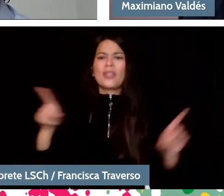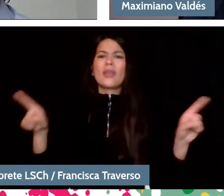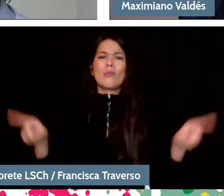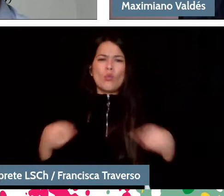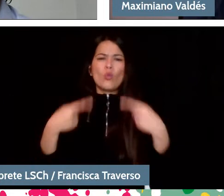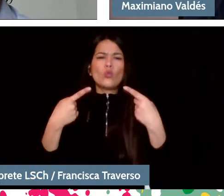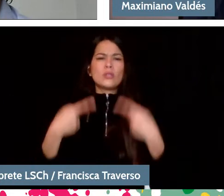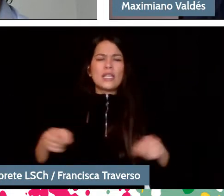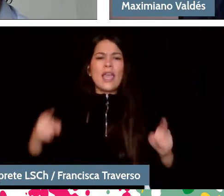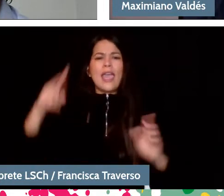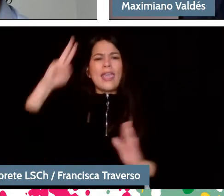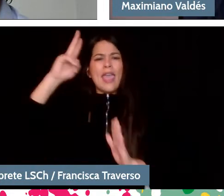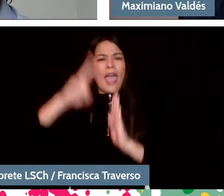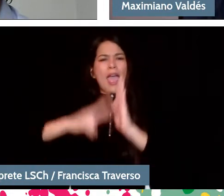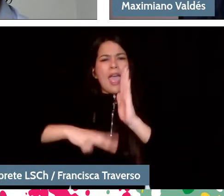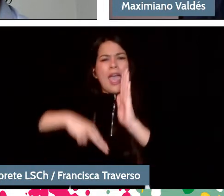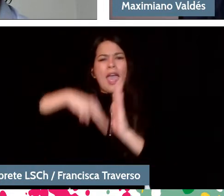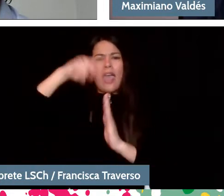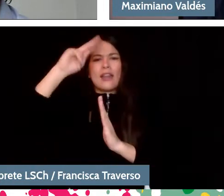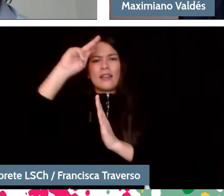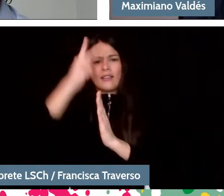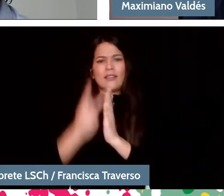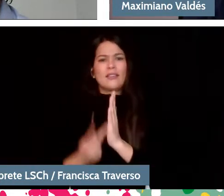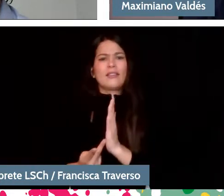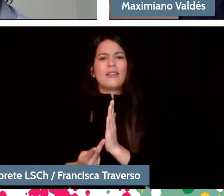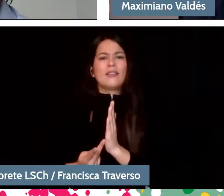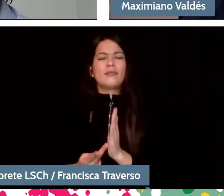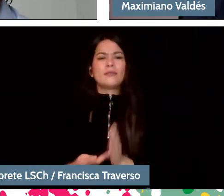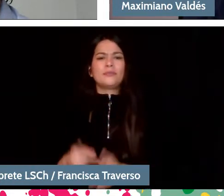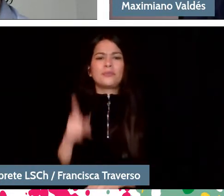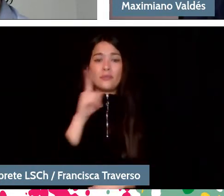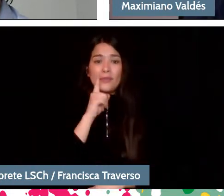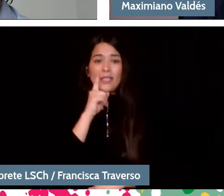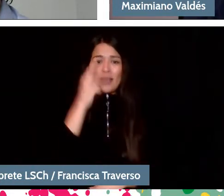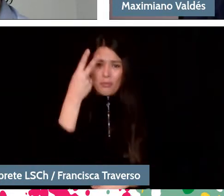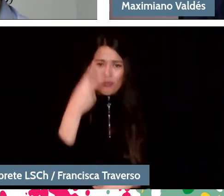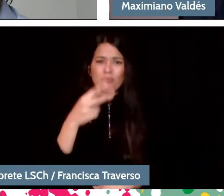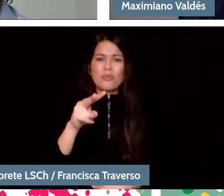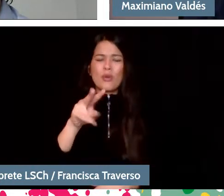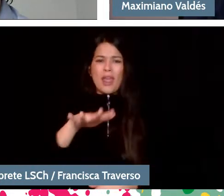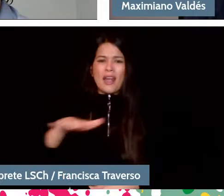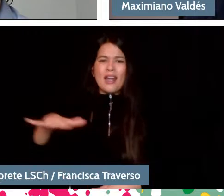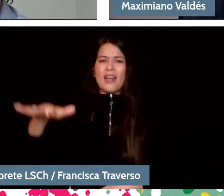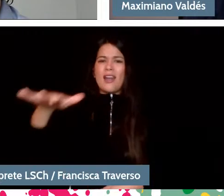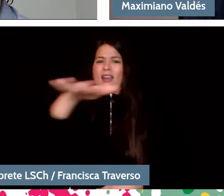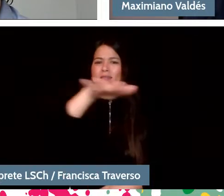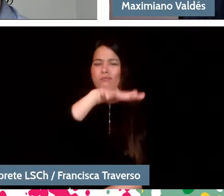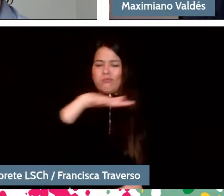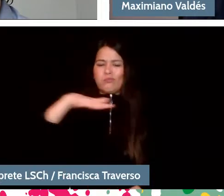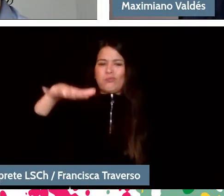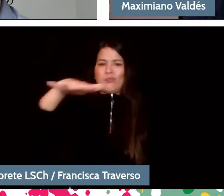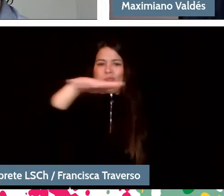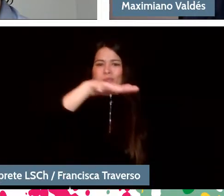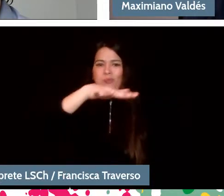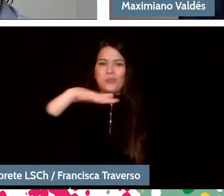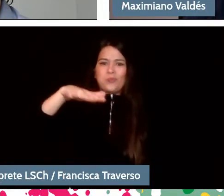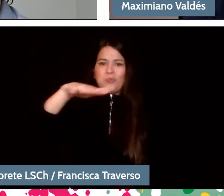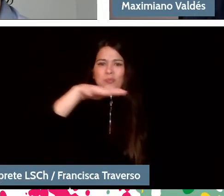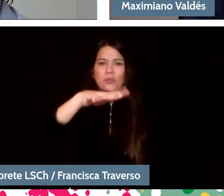has its own reality and its own circumstances. I think that the development of music